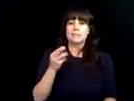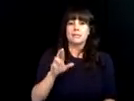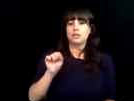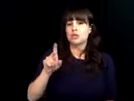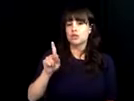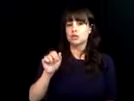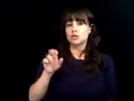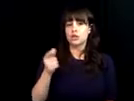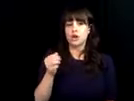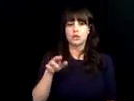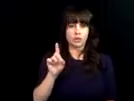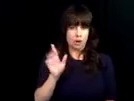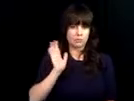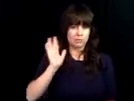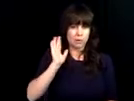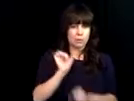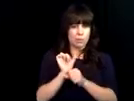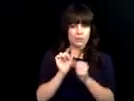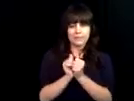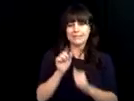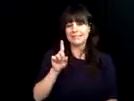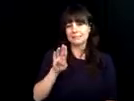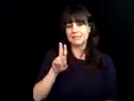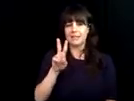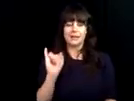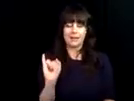doing so well. >> I'm Dennis Garza former